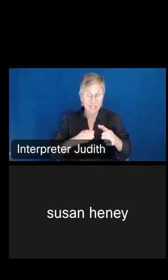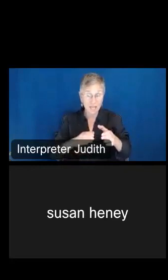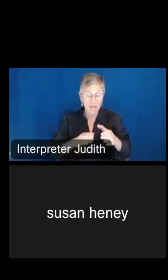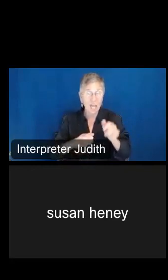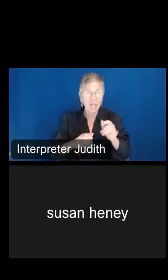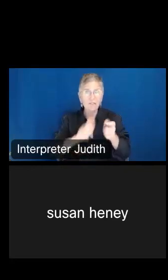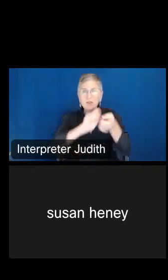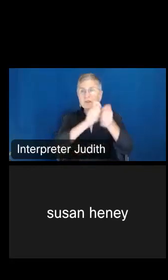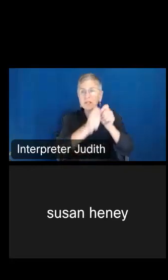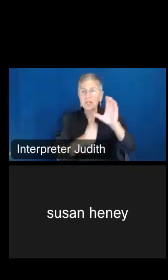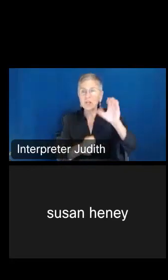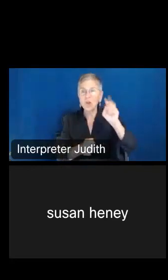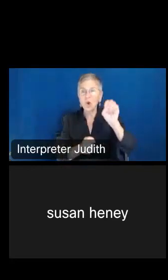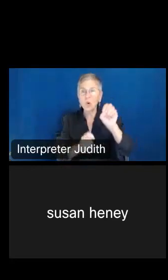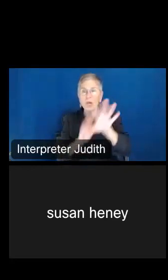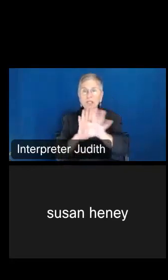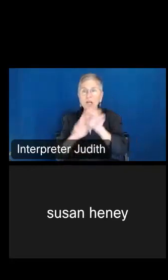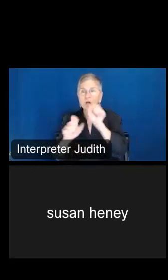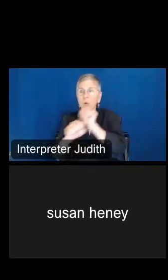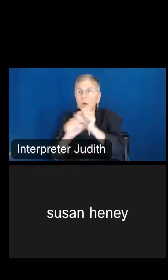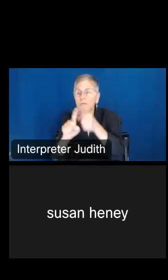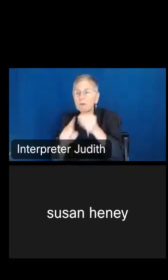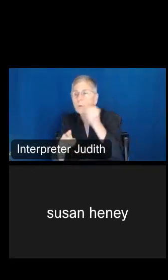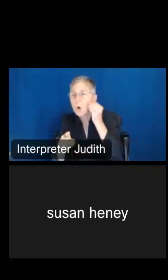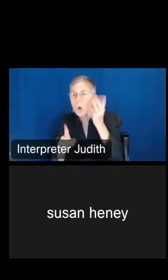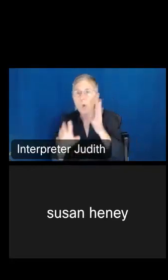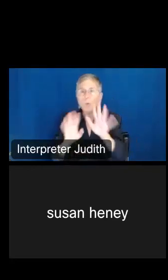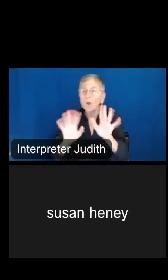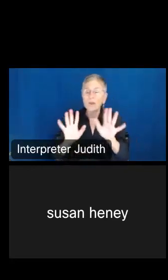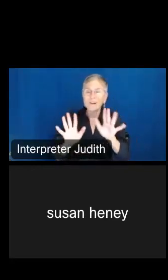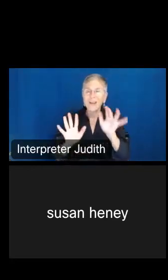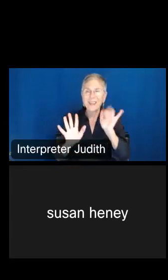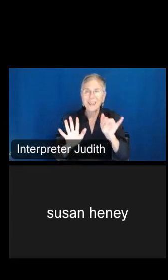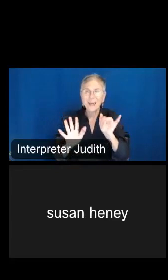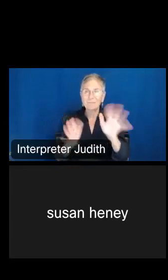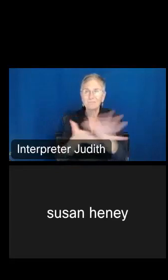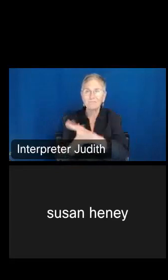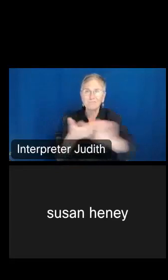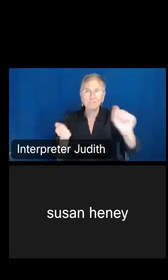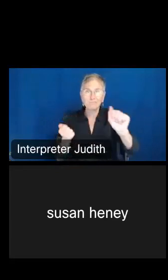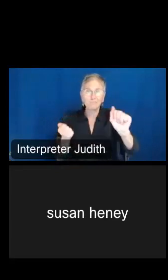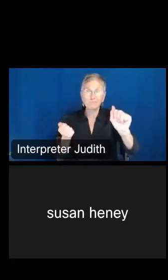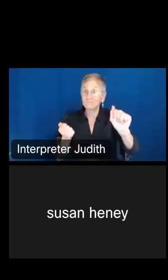so selecting work from home, selecting walk, that will be erased. And sometimes the geographies